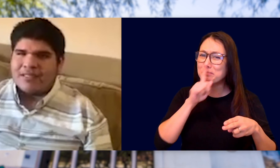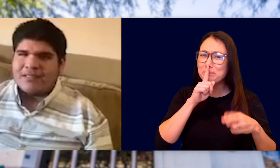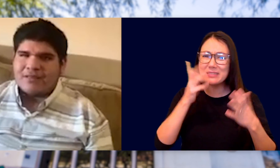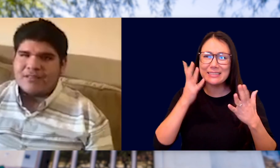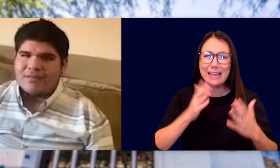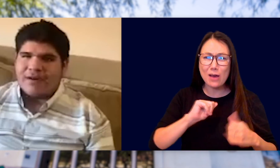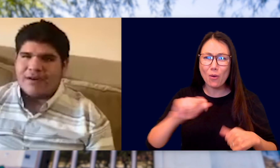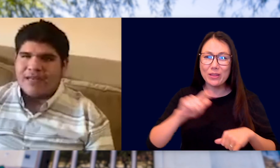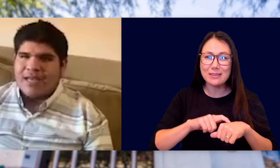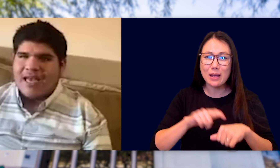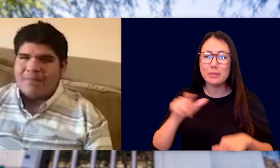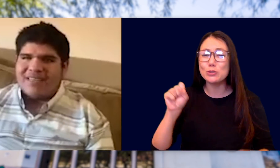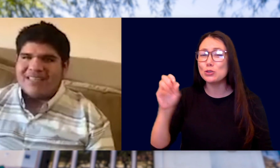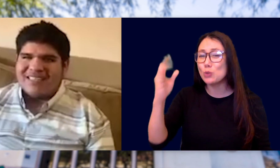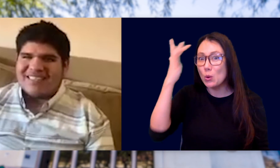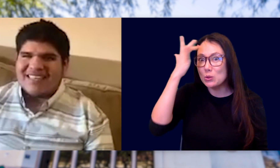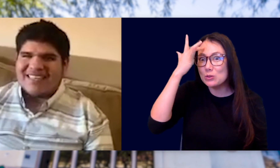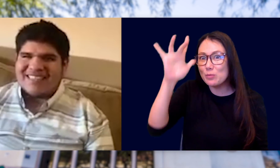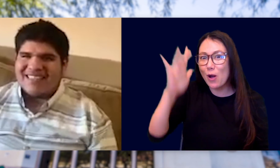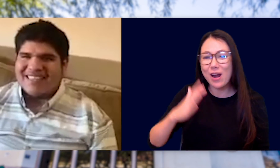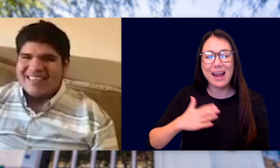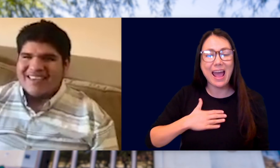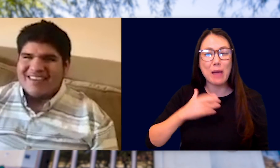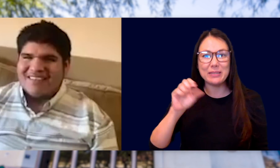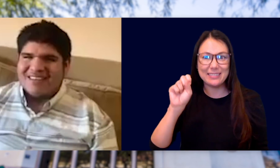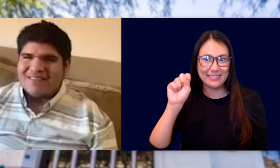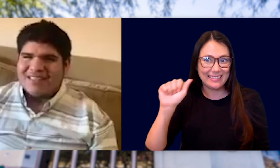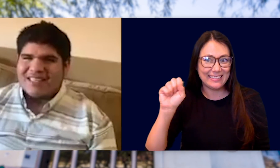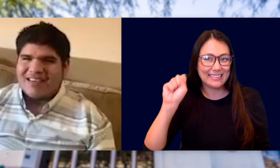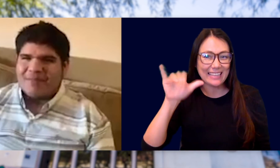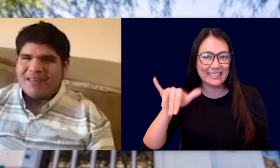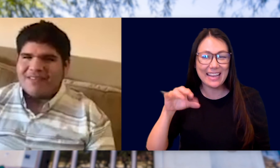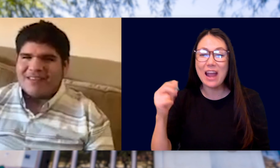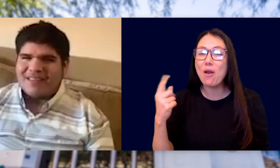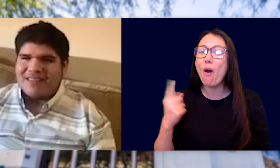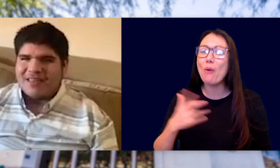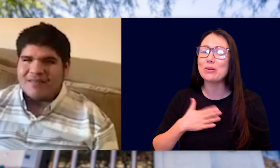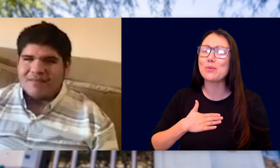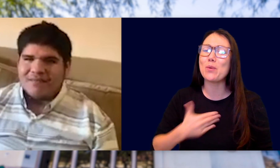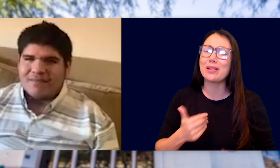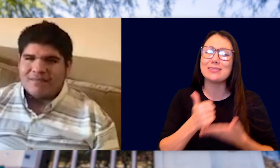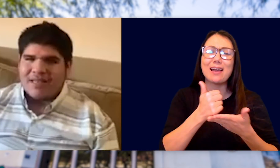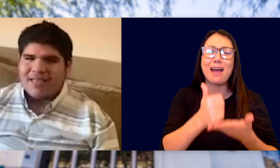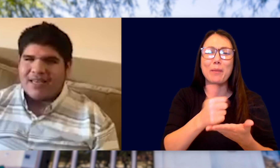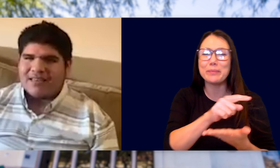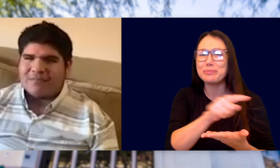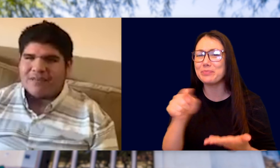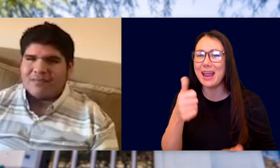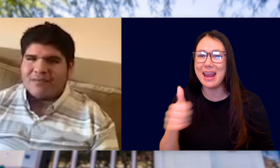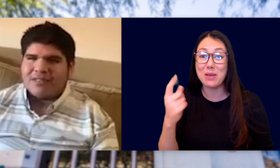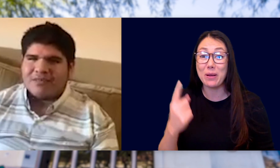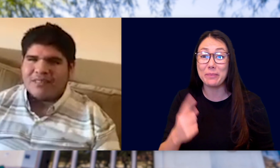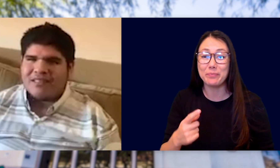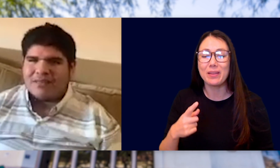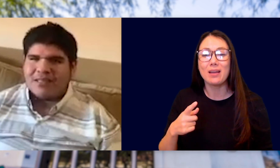SHE IS SO SMART, HAPPY, SASSY AND ALWAYS WILLING TO HELP ANYONE IN NEED. I CAN'T EXPRESS HOW MUCH YOU MEAN TO ME,